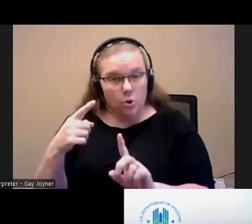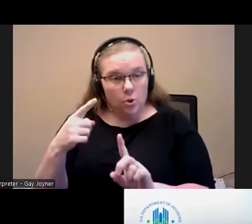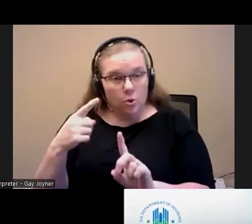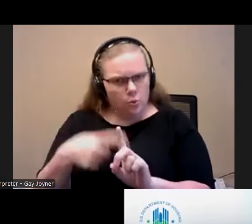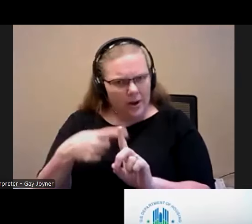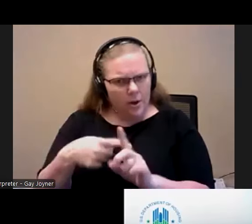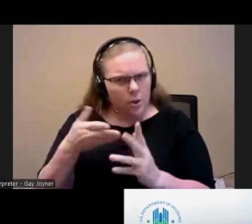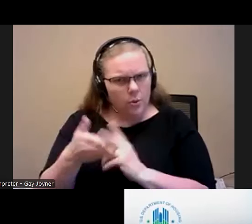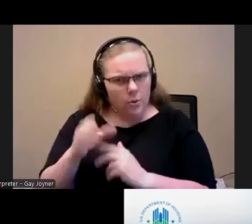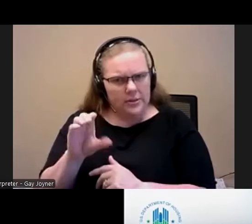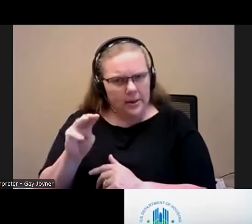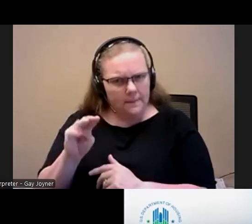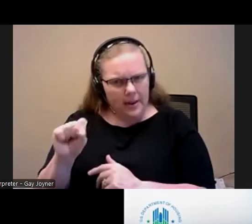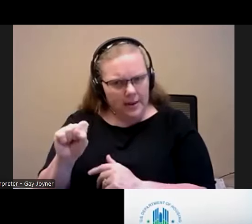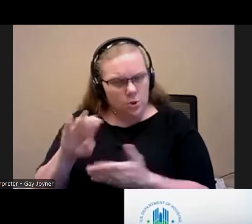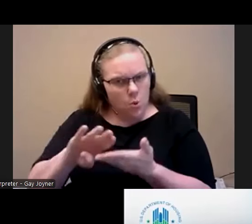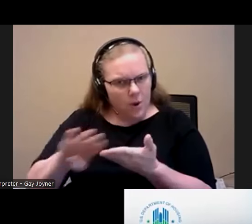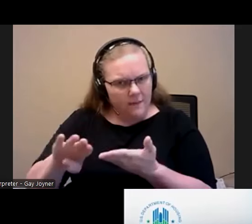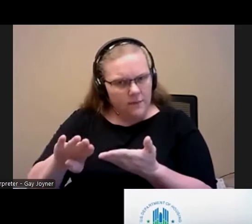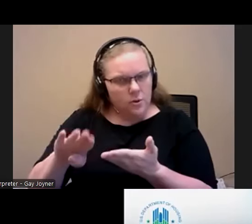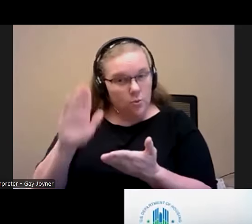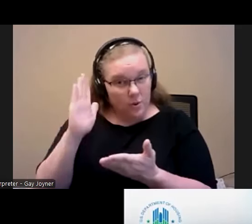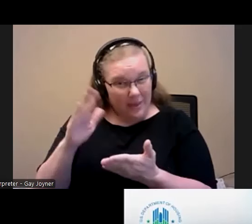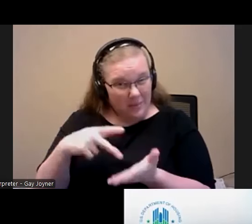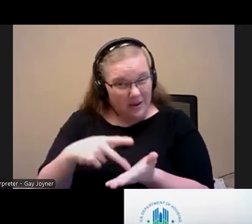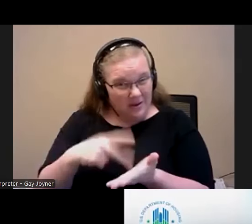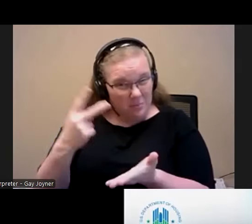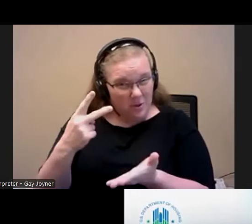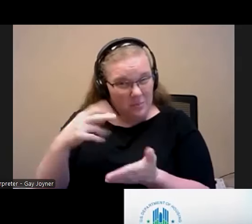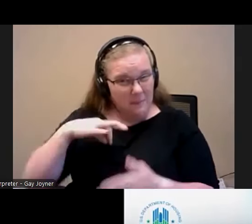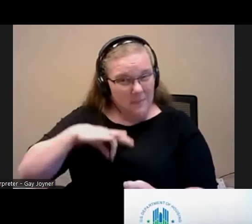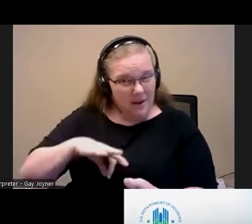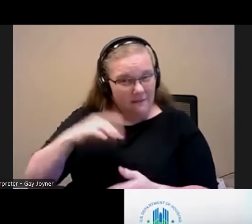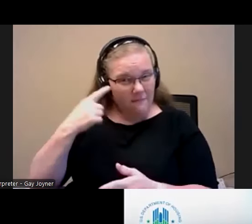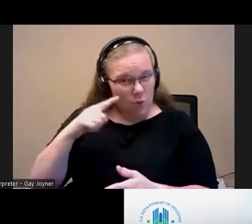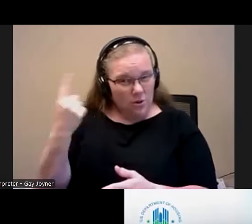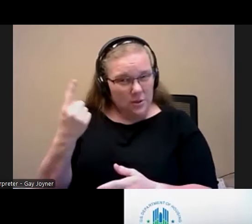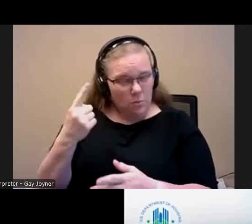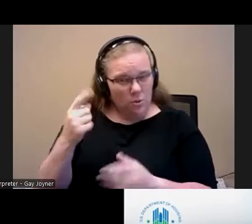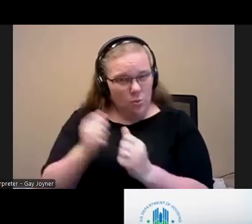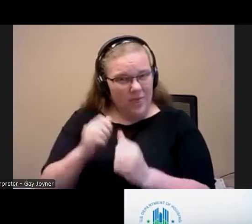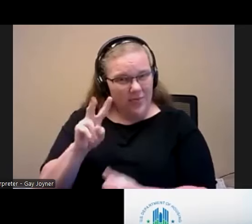waivers would be considered a duplicate benefit for someone with a voucher?